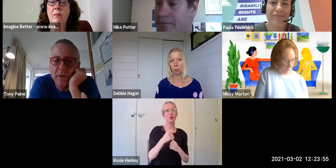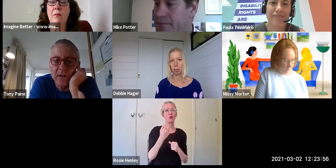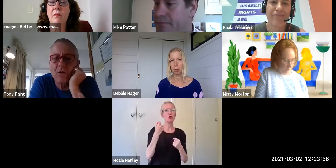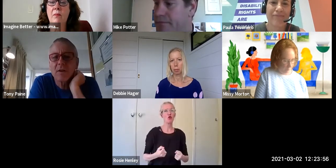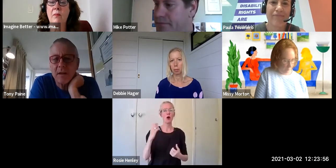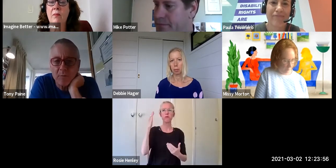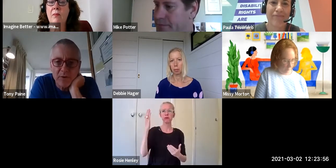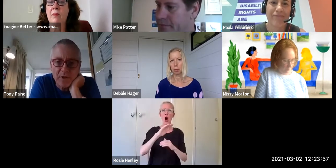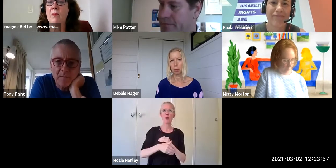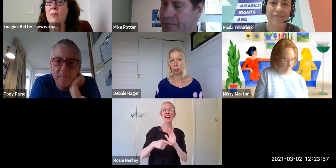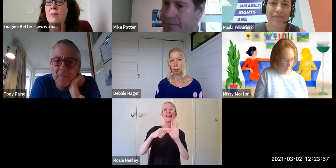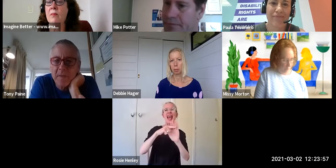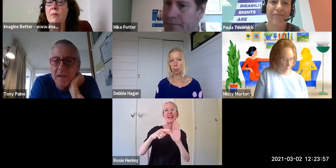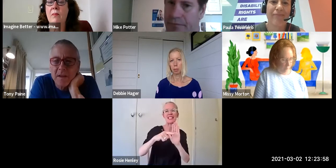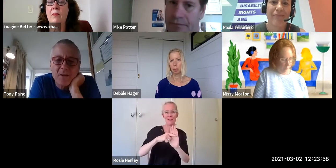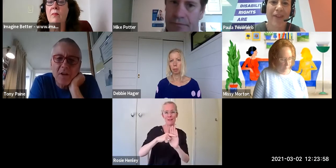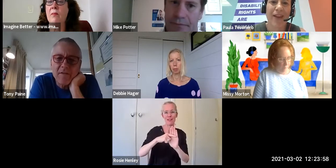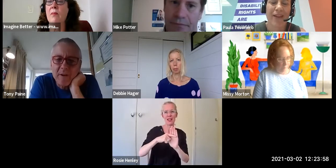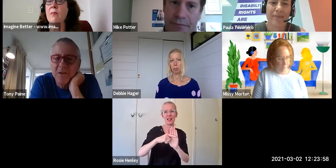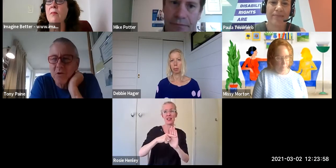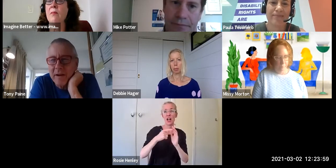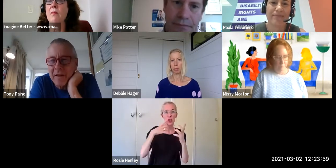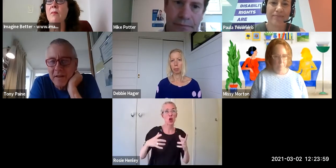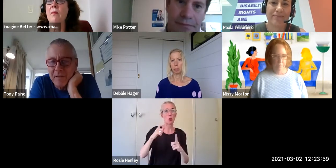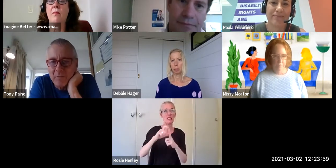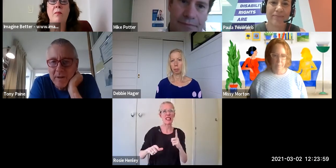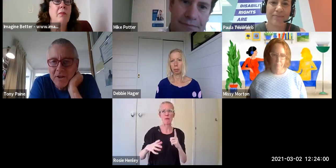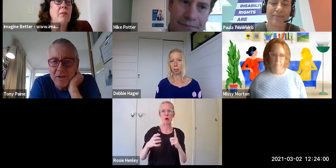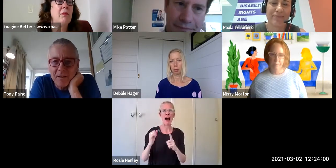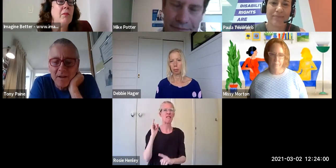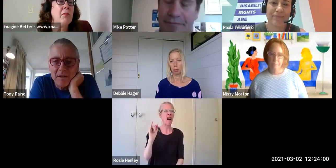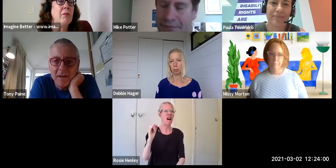As a non-disabled person is it okay for me to talk about that negative information and